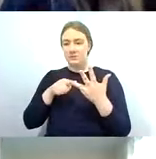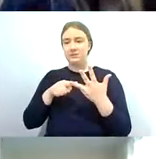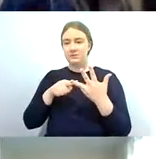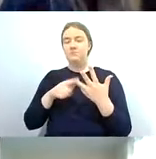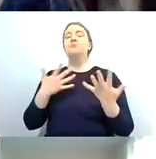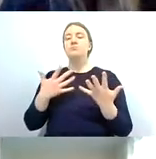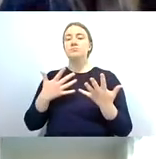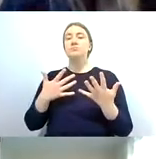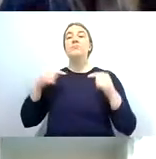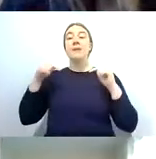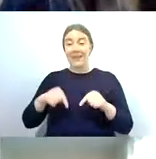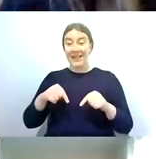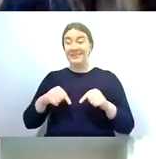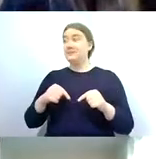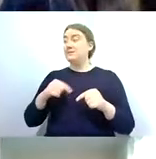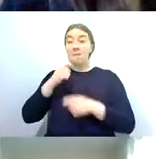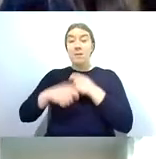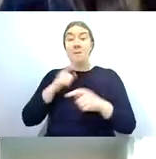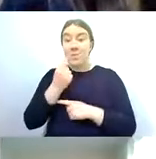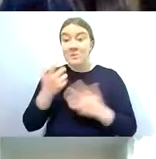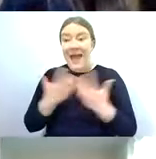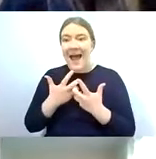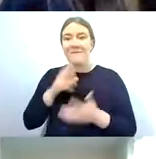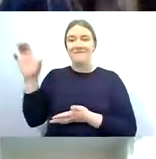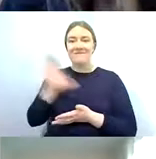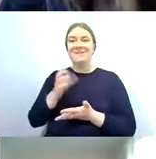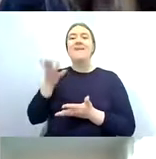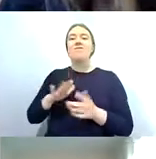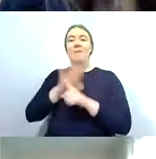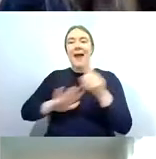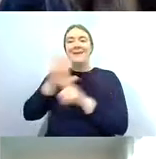and it's all made possible thanks to funding from the national lottery heritage fund